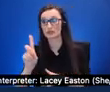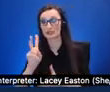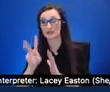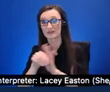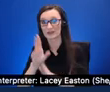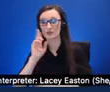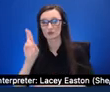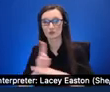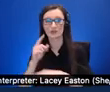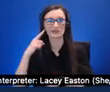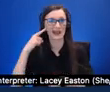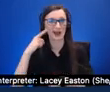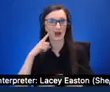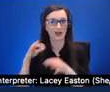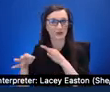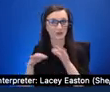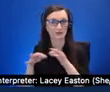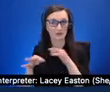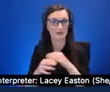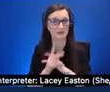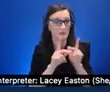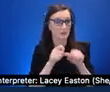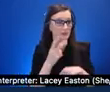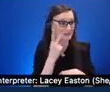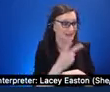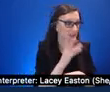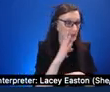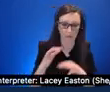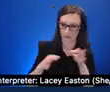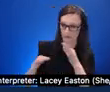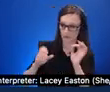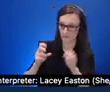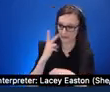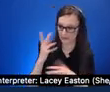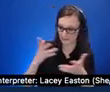sighted uh describers who comprehend select and describe these crucial content in the video and